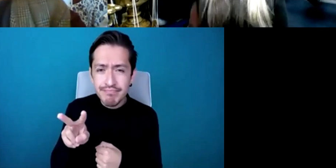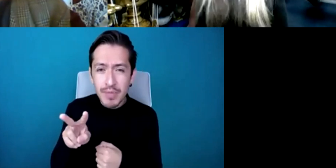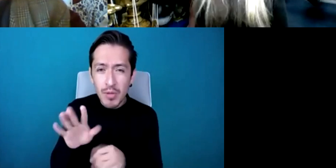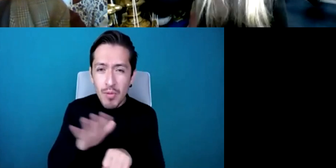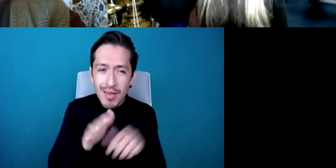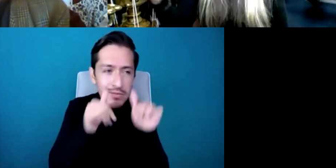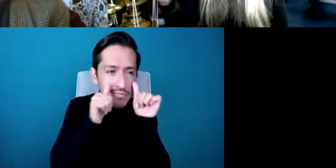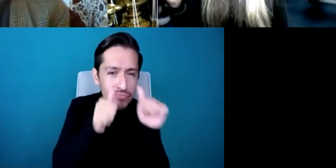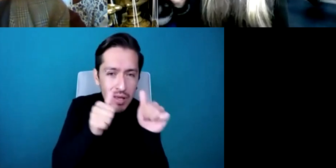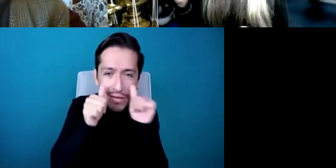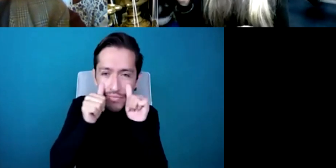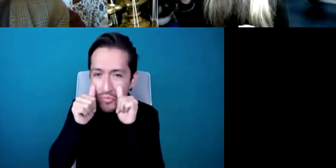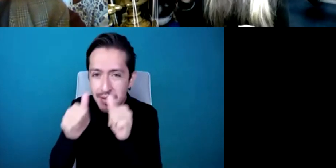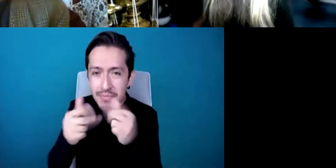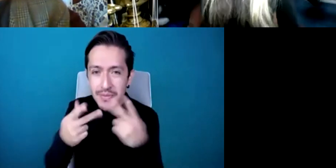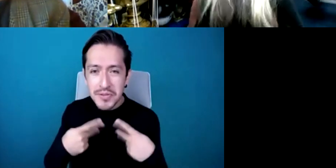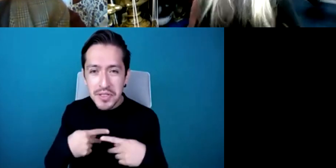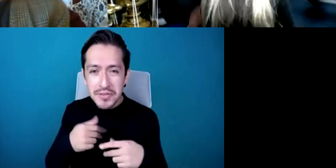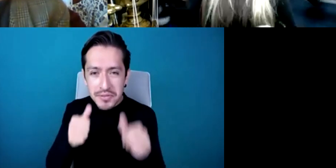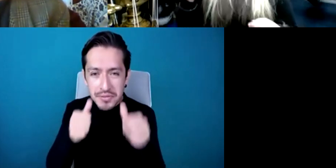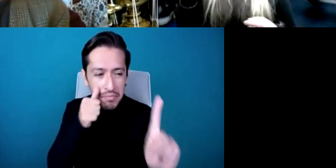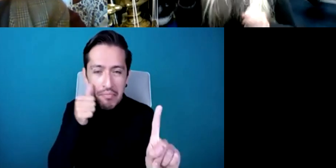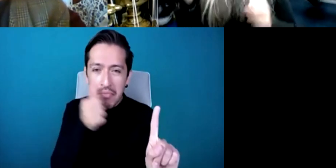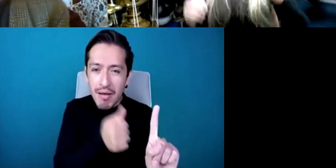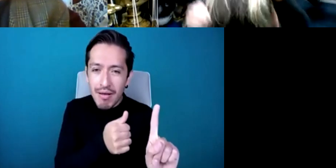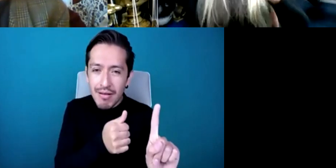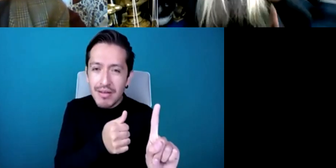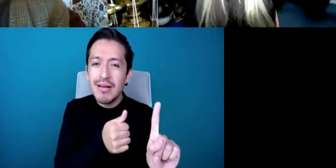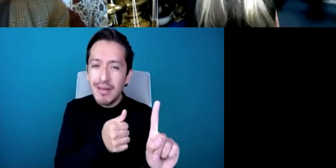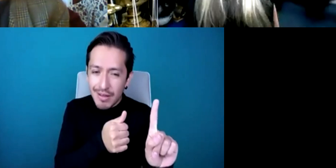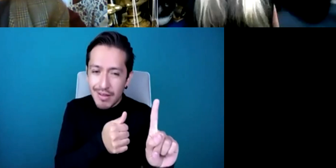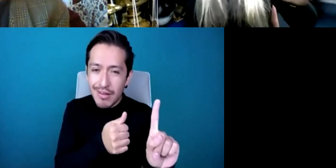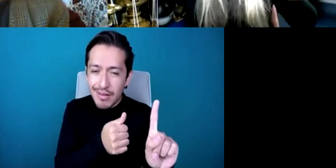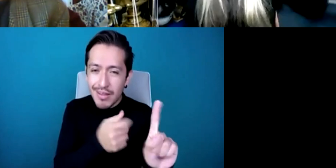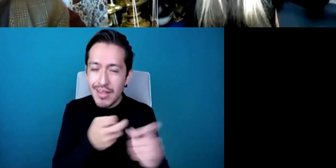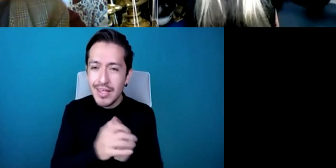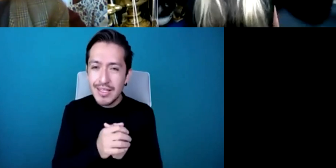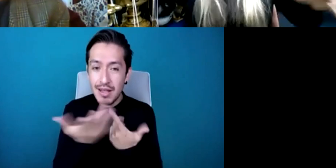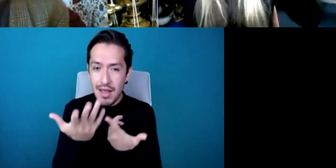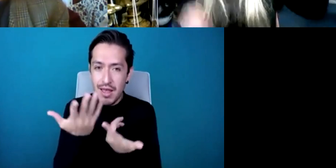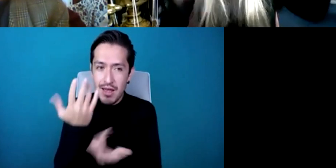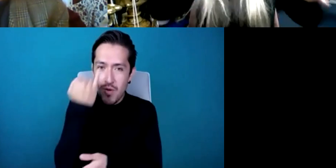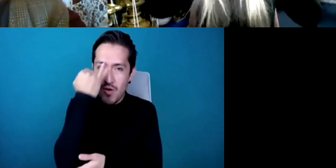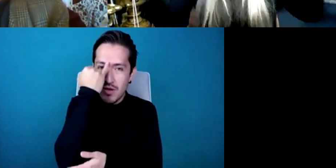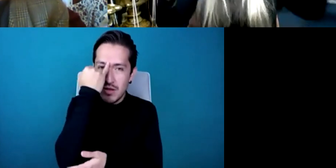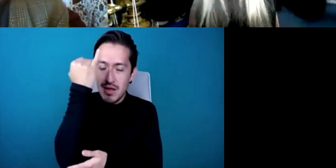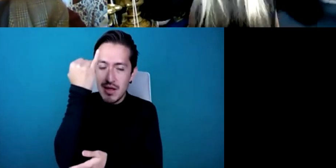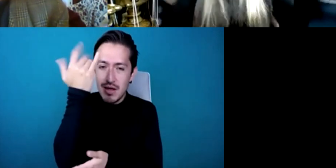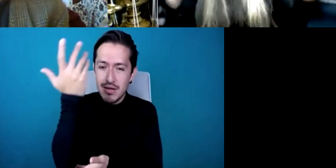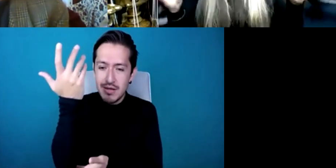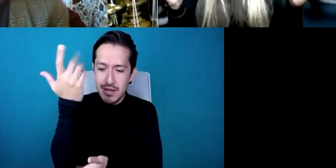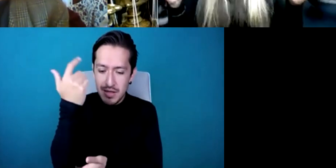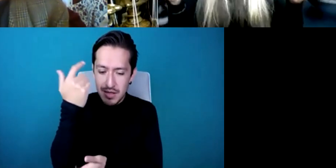ideas of personalities and tv, you know personalities or well-known people or all of that